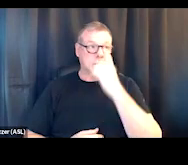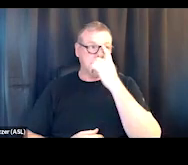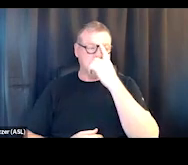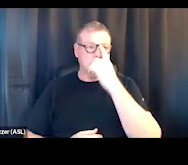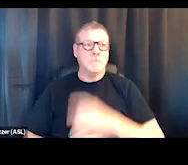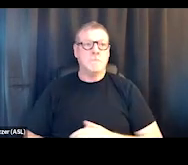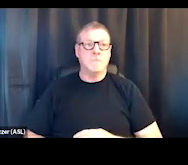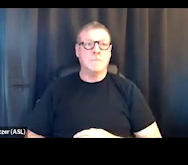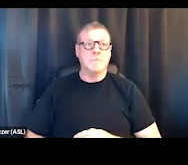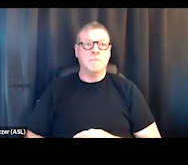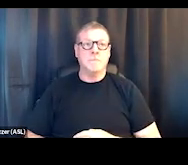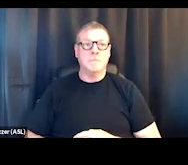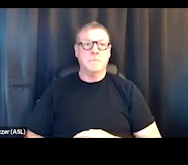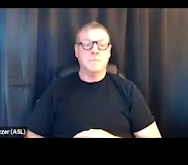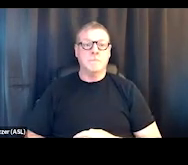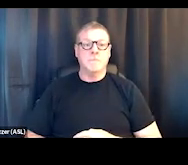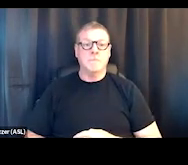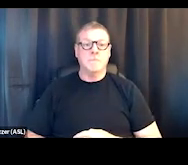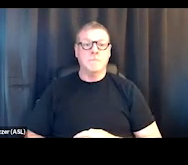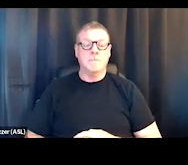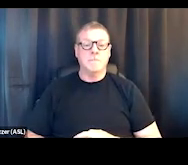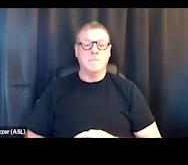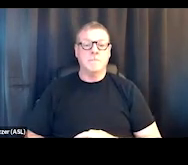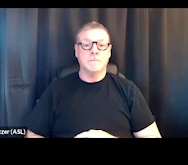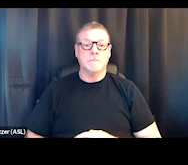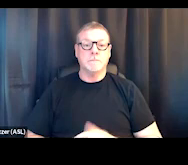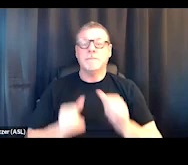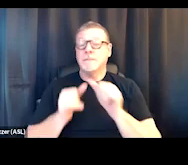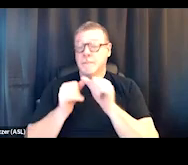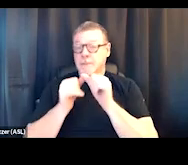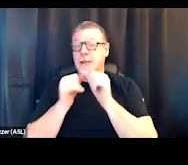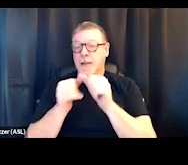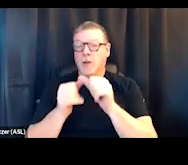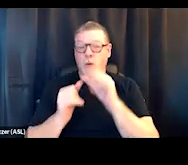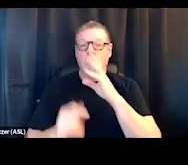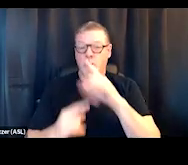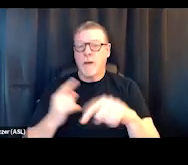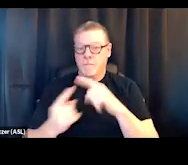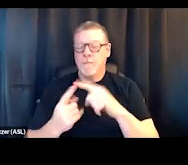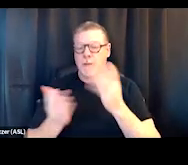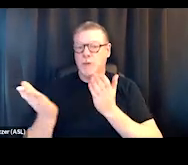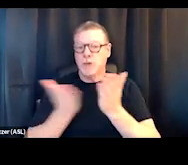Just continuing on this be of service, you know, and I've certainly experienced it over my career